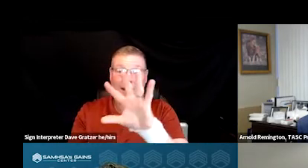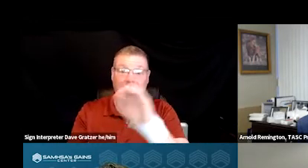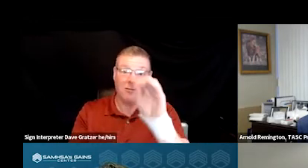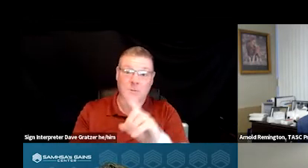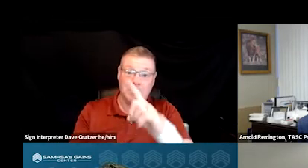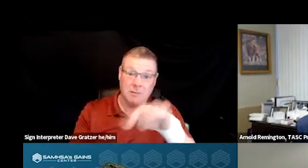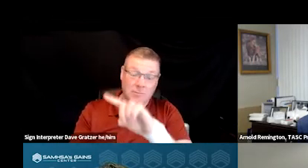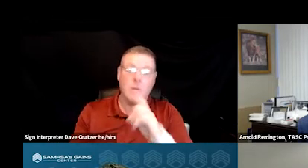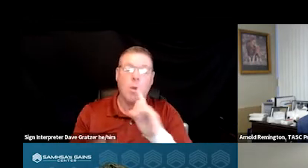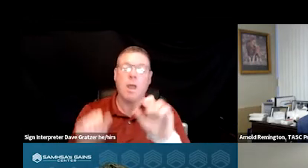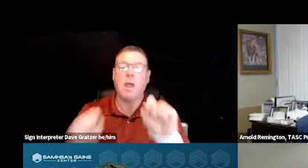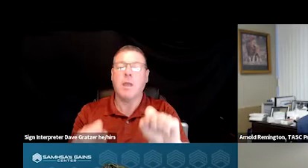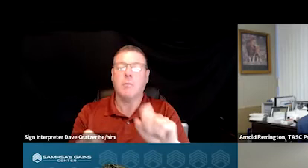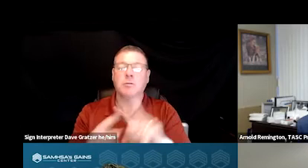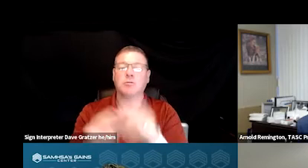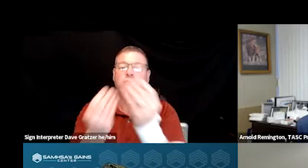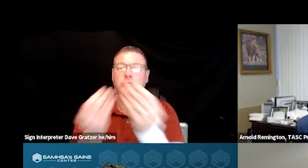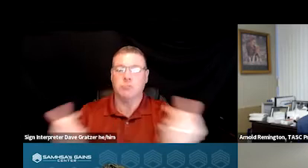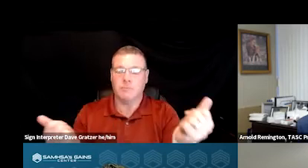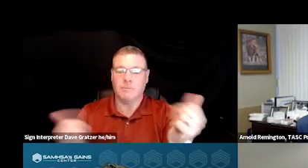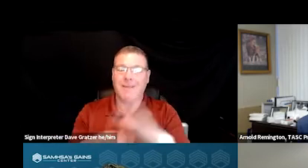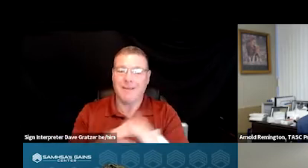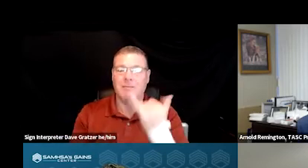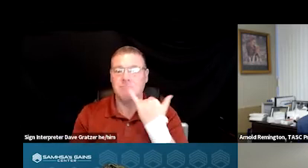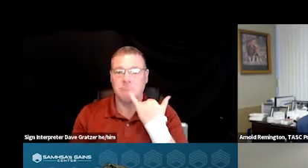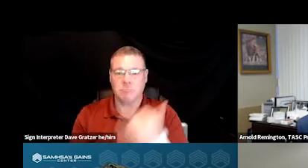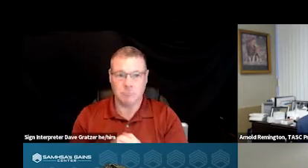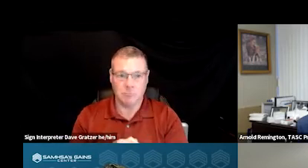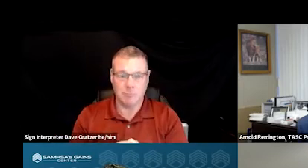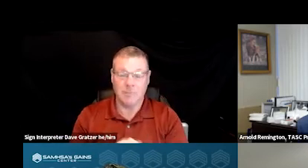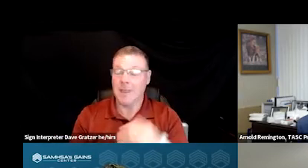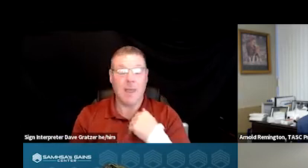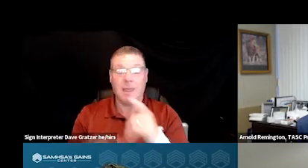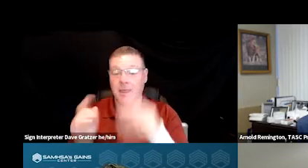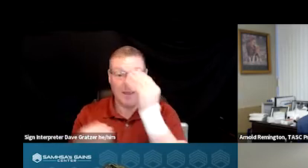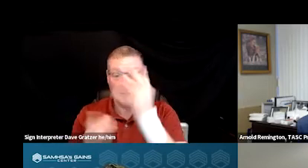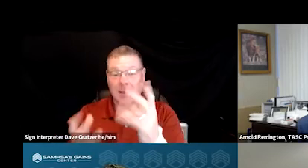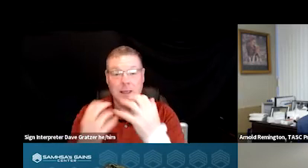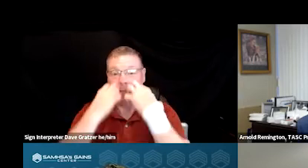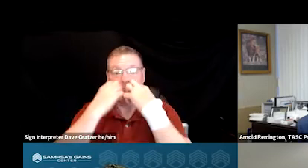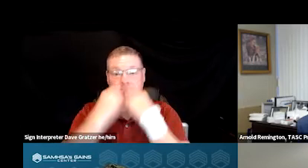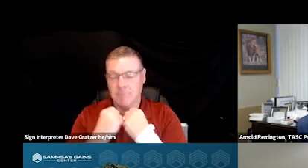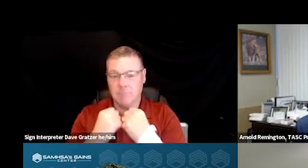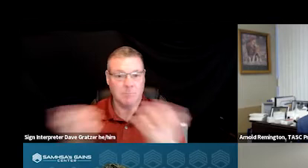we were able to resolve them over the phone. And I can't tell you how valuable that is being somebody